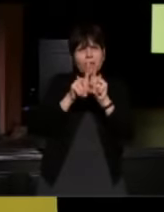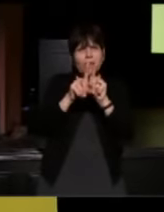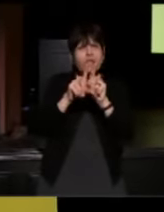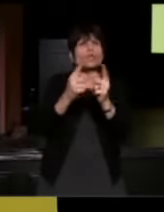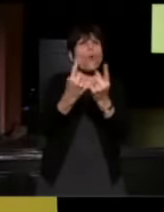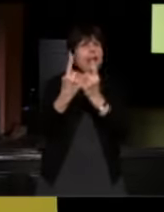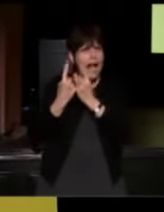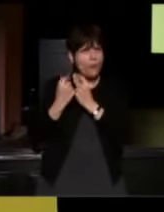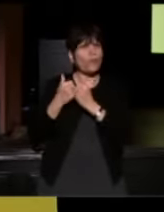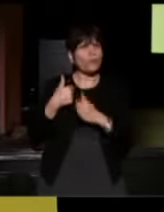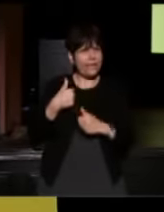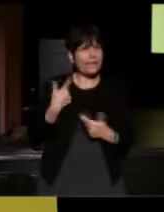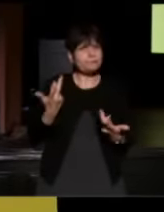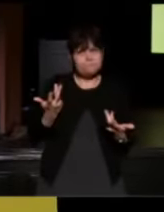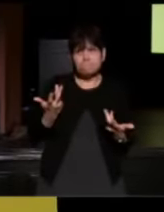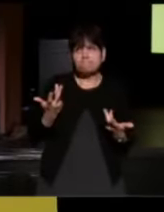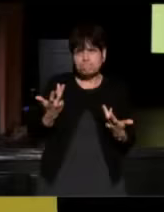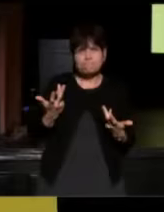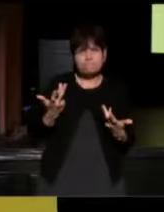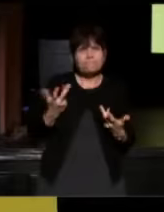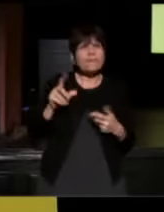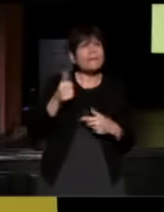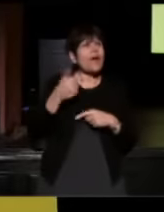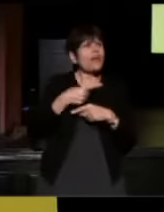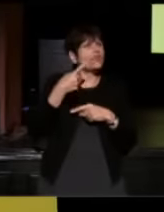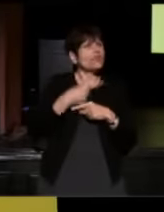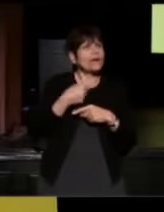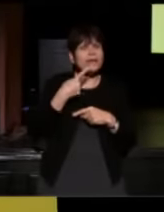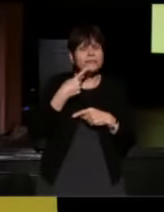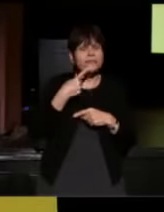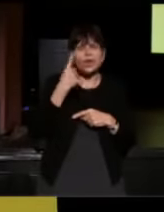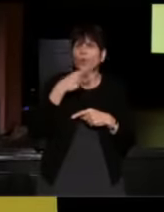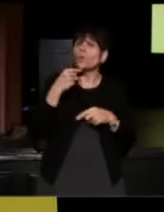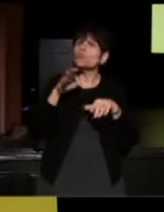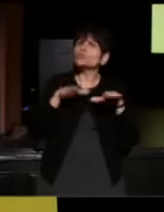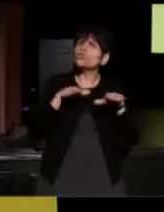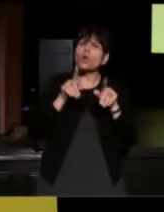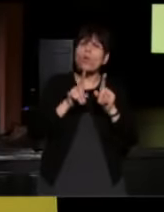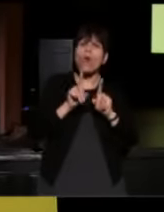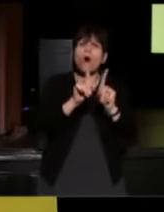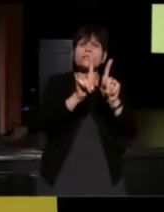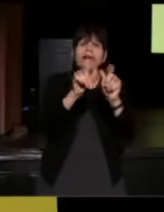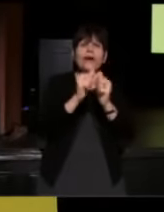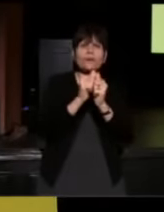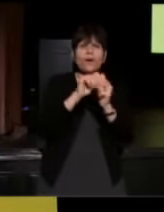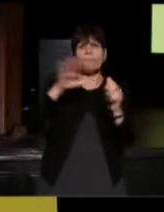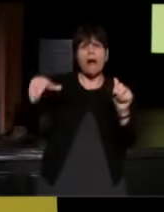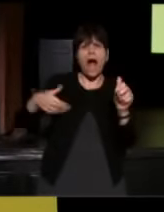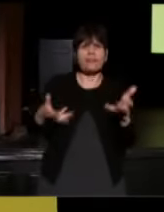And the other day I said, "Who's going to walk down the aisle with you behind the casket?"